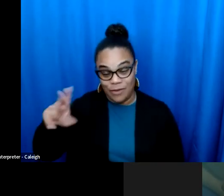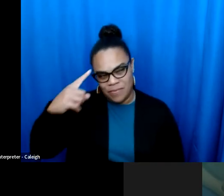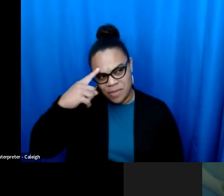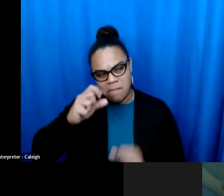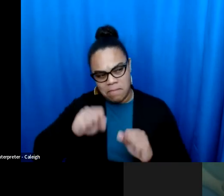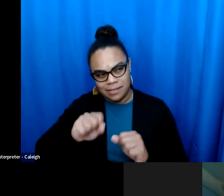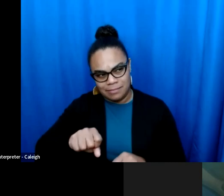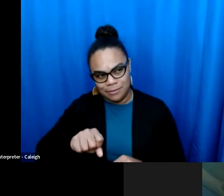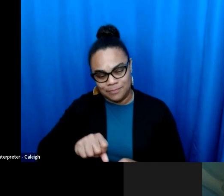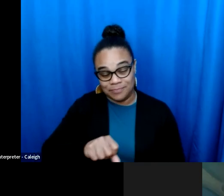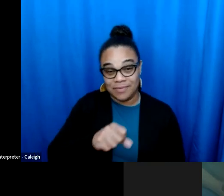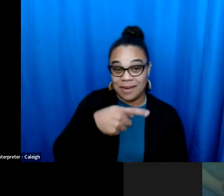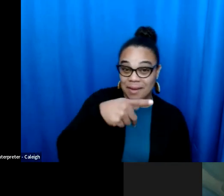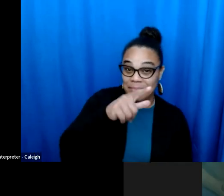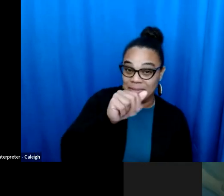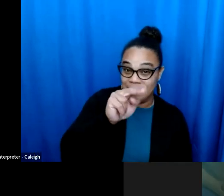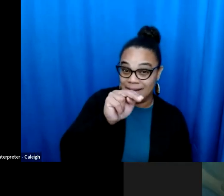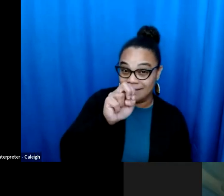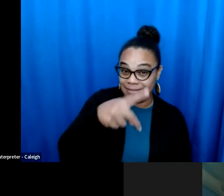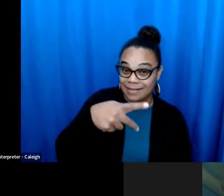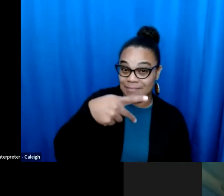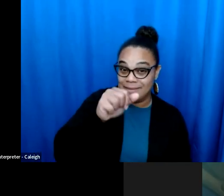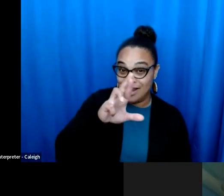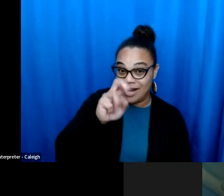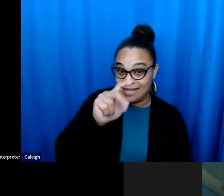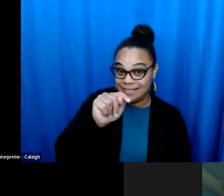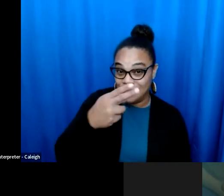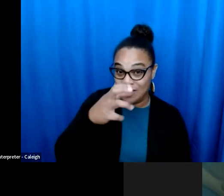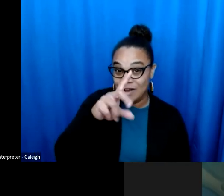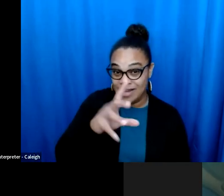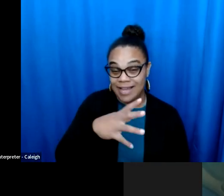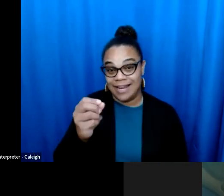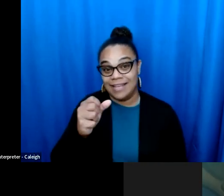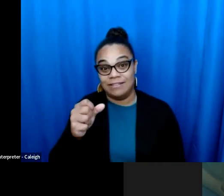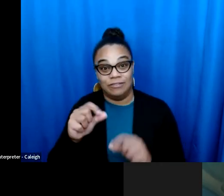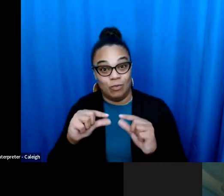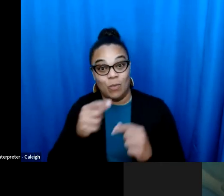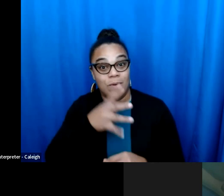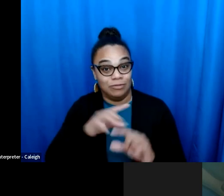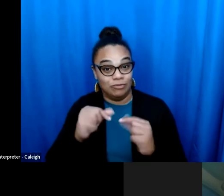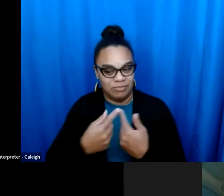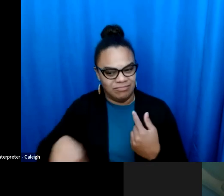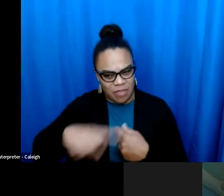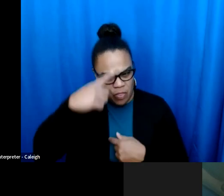reproductive care. A lot of folks thought this wasn't possible. I thought it was and the team at ACLU thought it was and our A lot of folks thought this wasn't possible. I thought it was though, and the team at the Aclu thought it was and our partners that planned parents and and trust women thought it was and that was because we talked to real kansas huh?